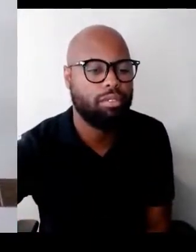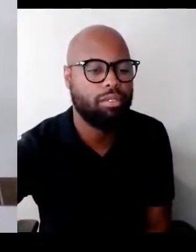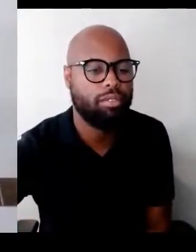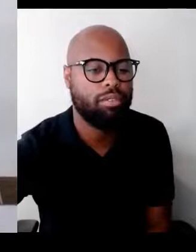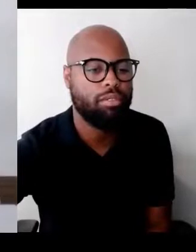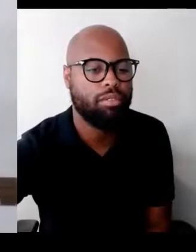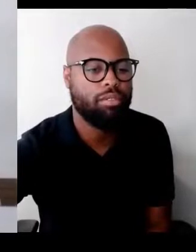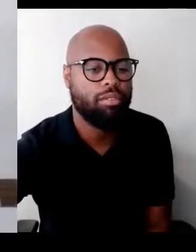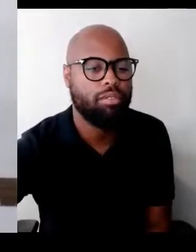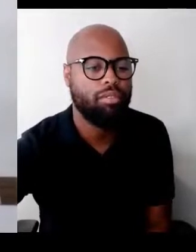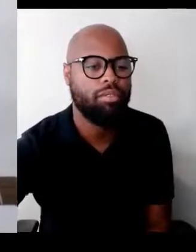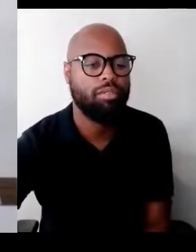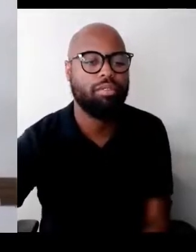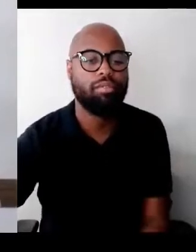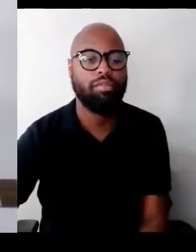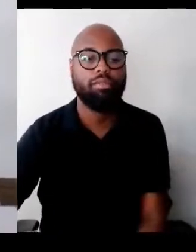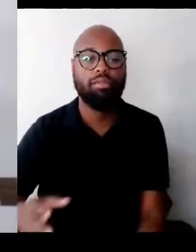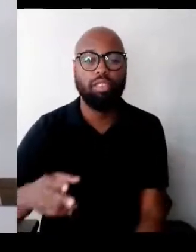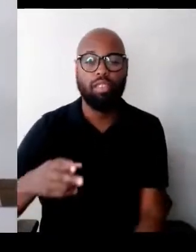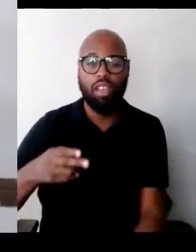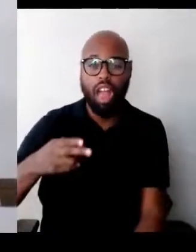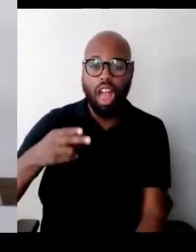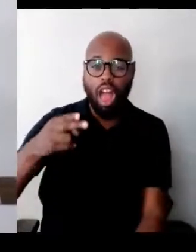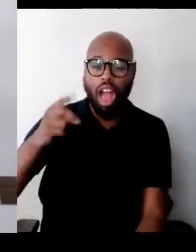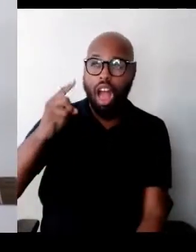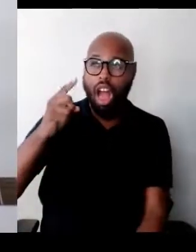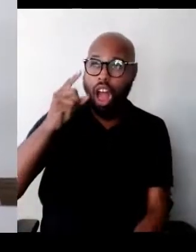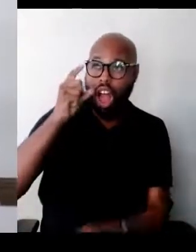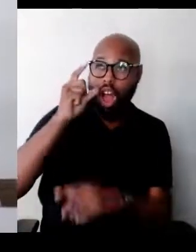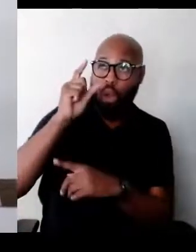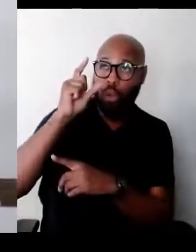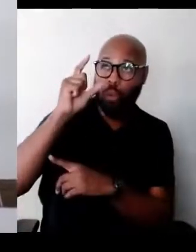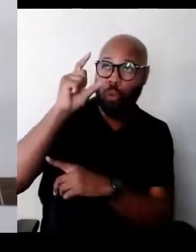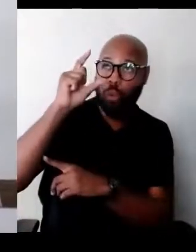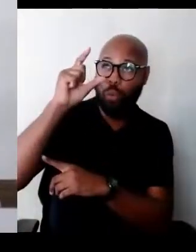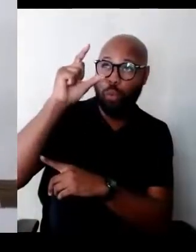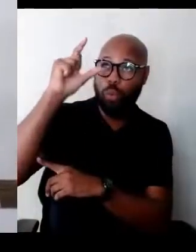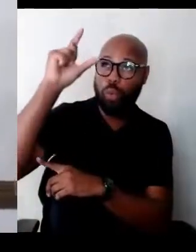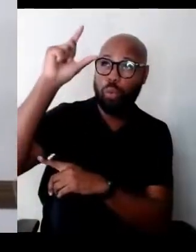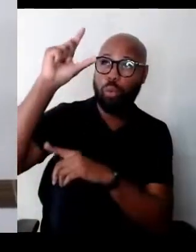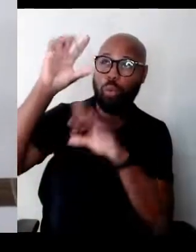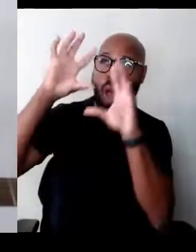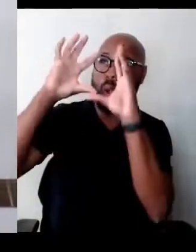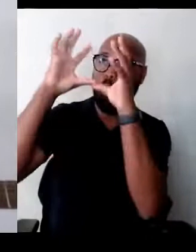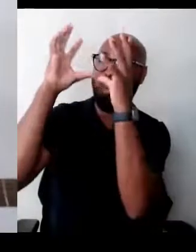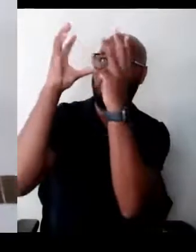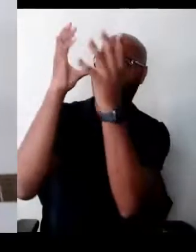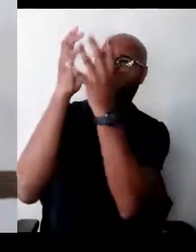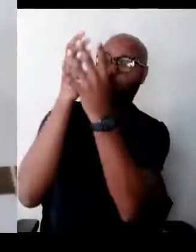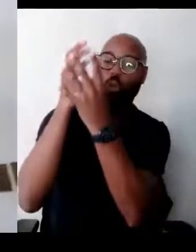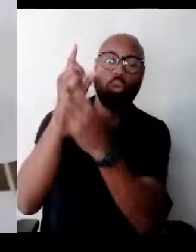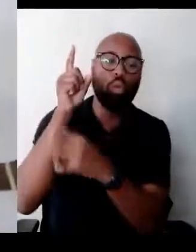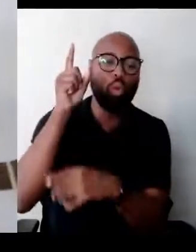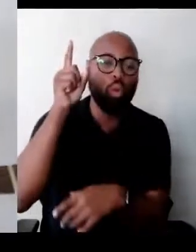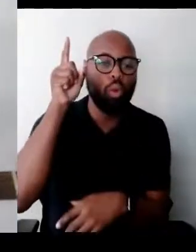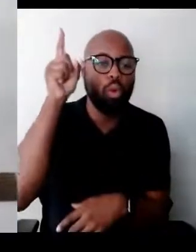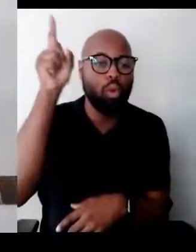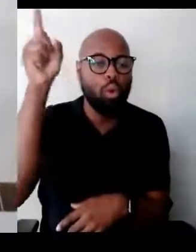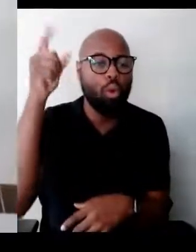Higher and higher the moon is so round You are the blue long thundercloud